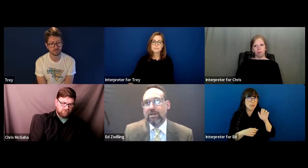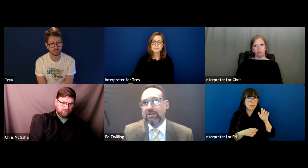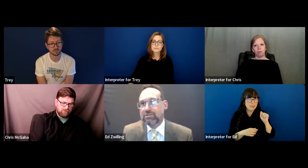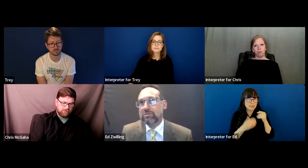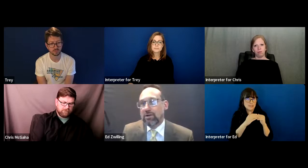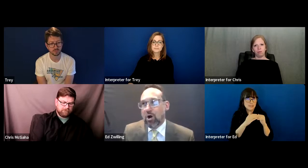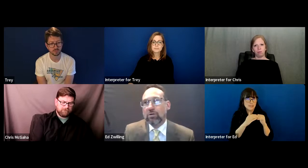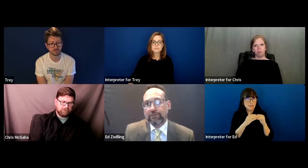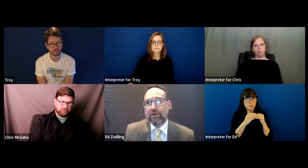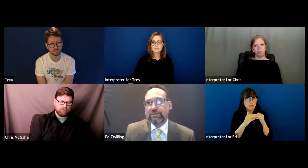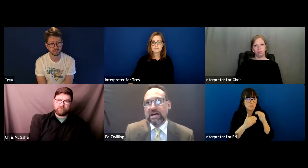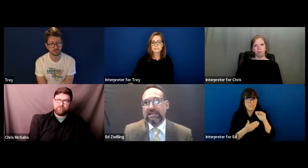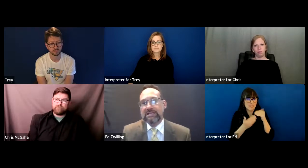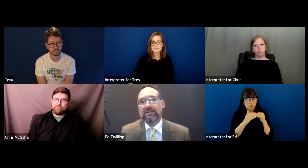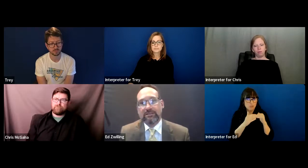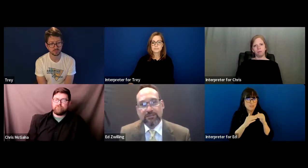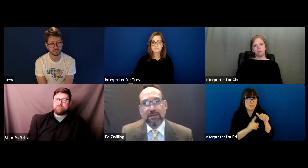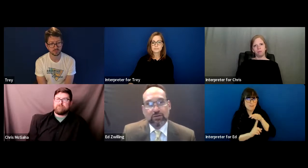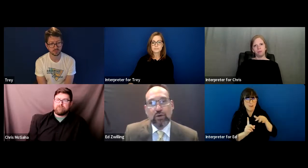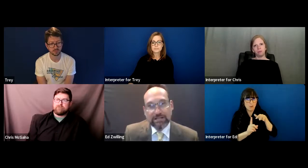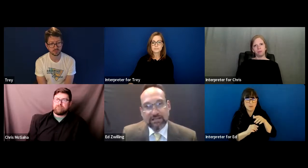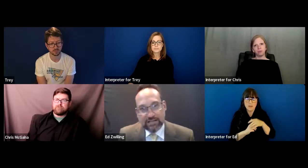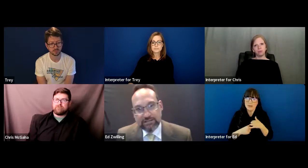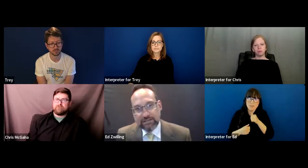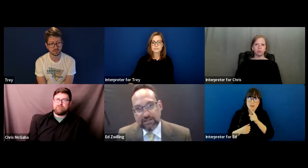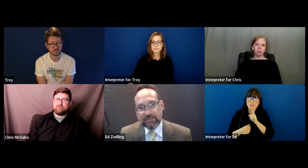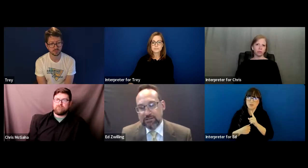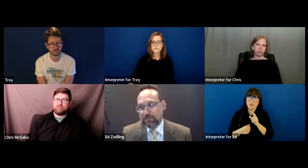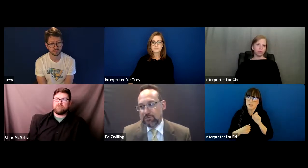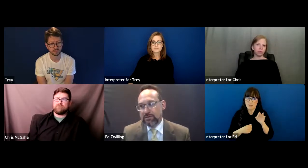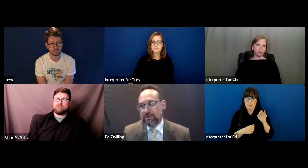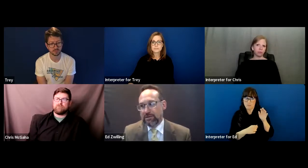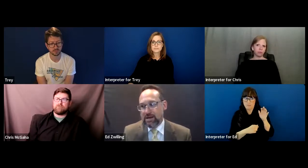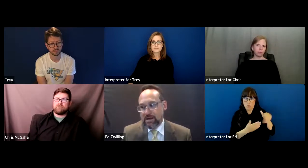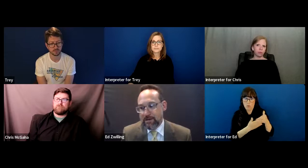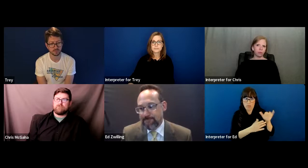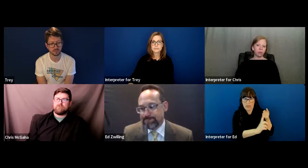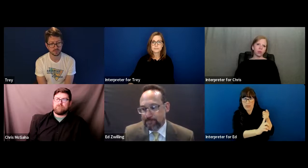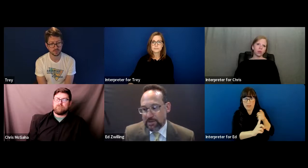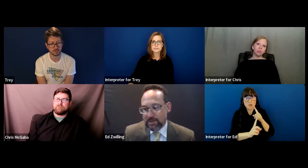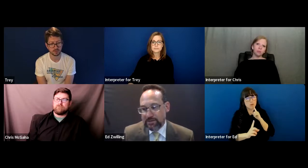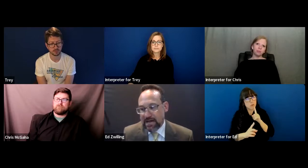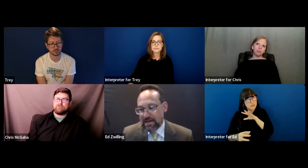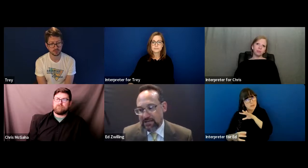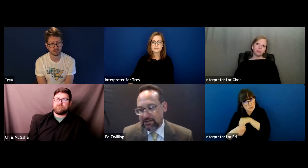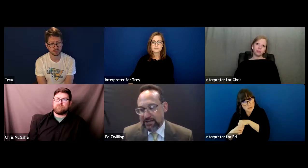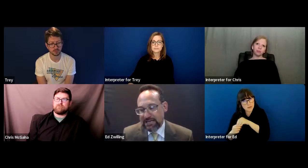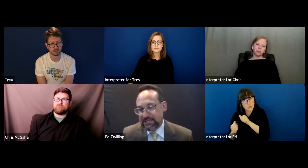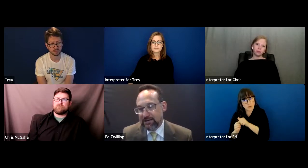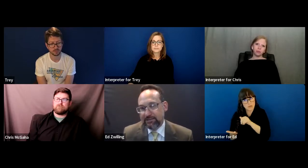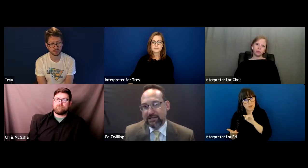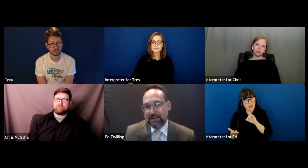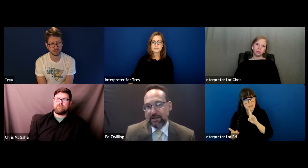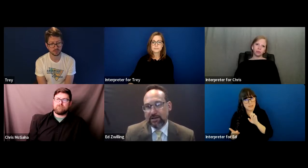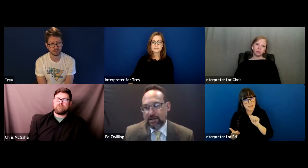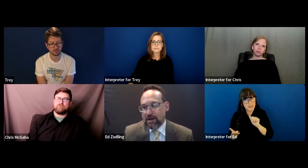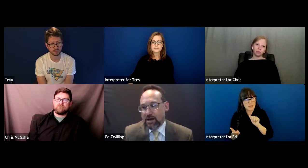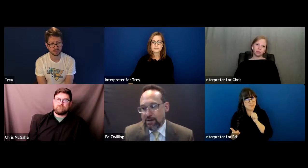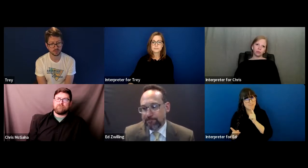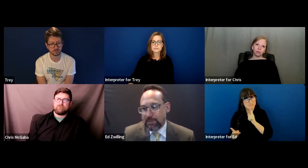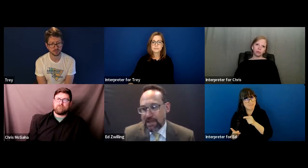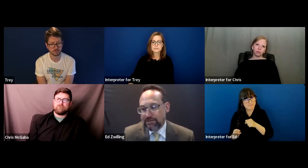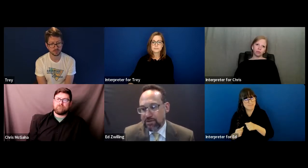I'm not sure that all of those ideas translate into the IDEA setting.